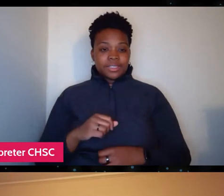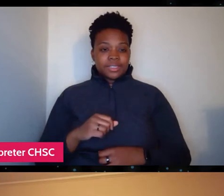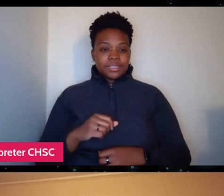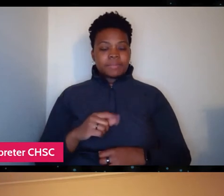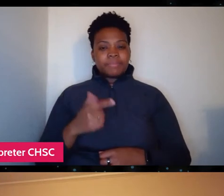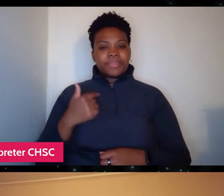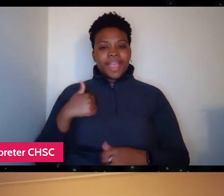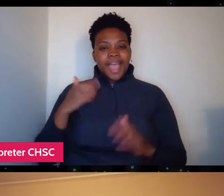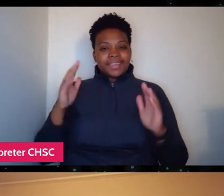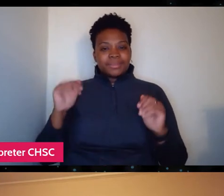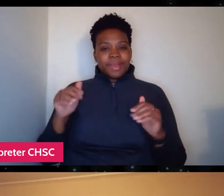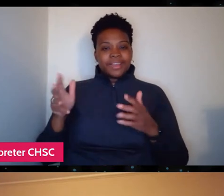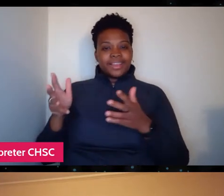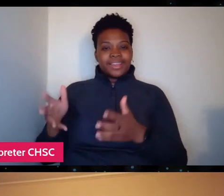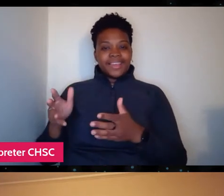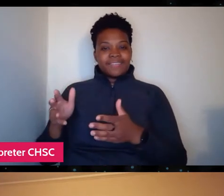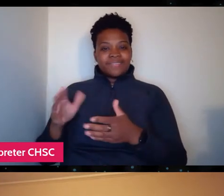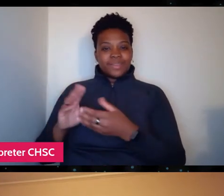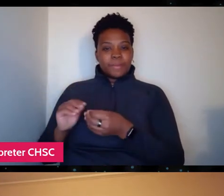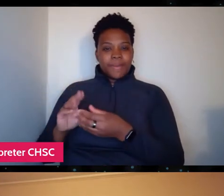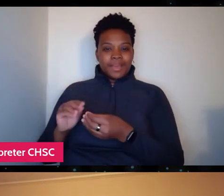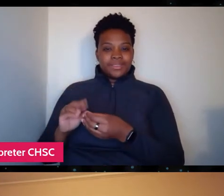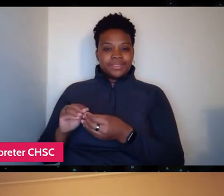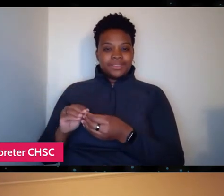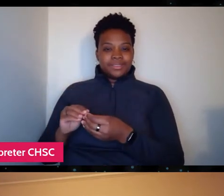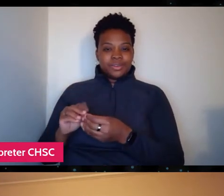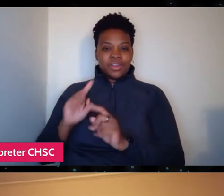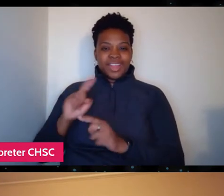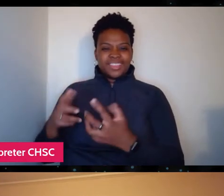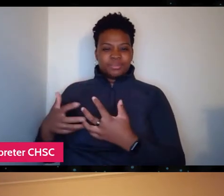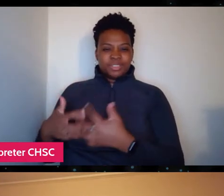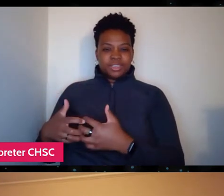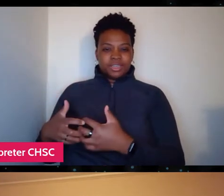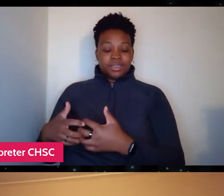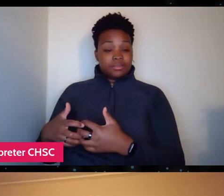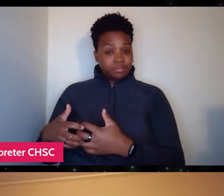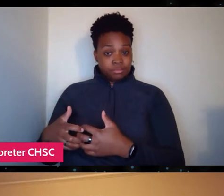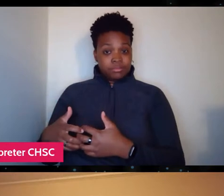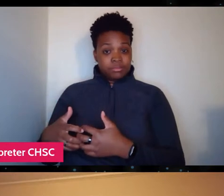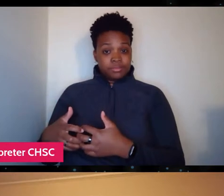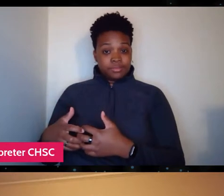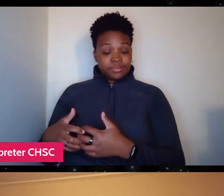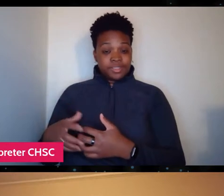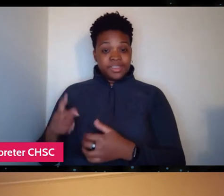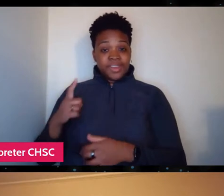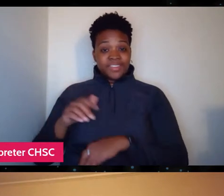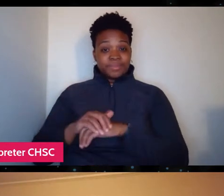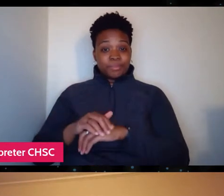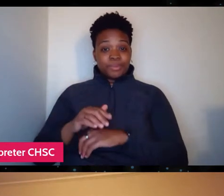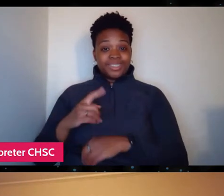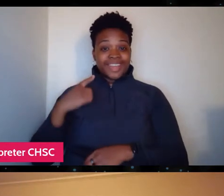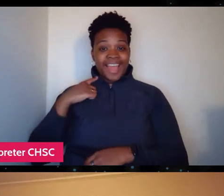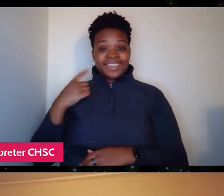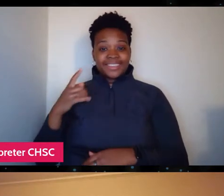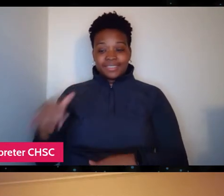to just leave an answering machine message. And sure enough, this sonorous, British accent picks up the phone and says,